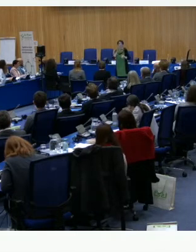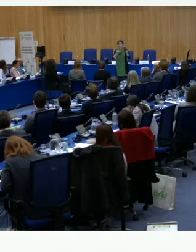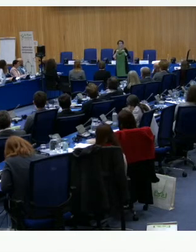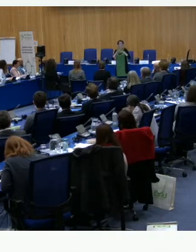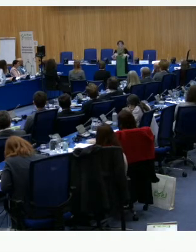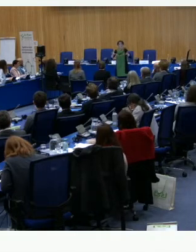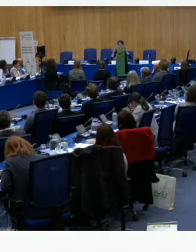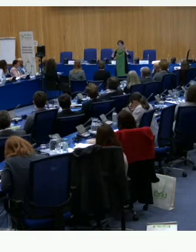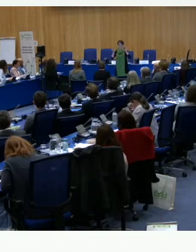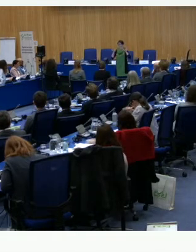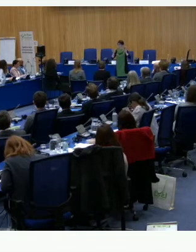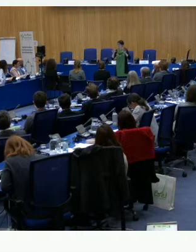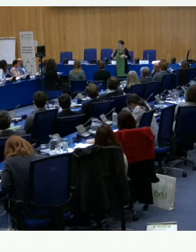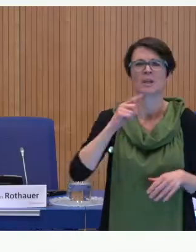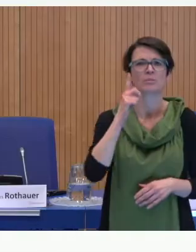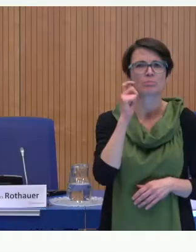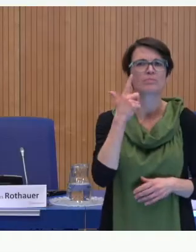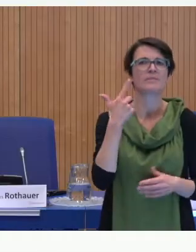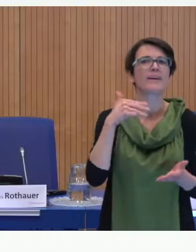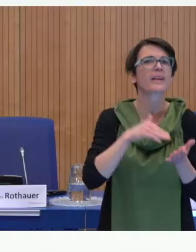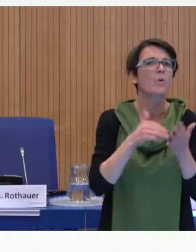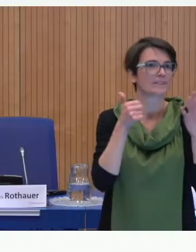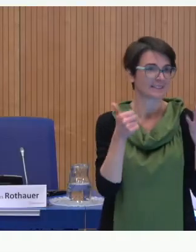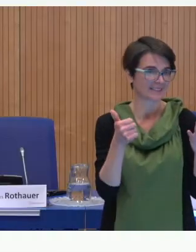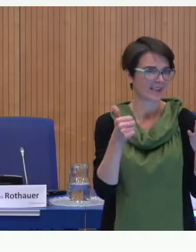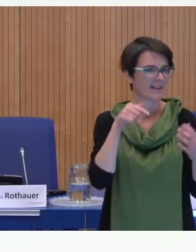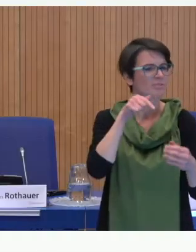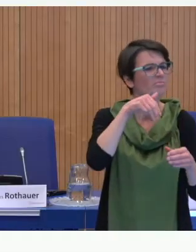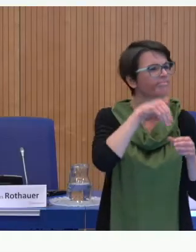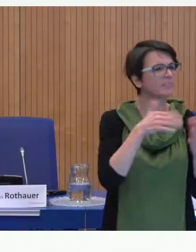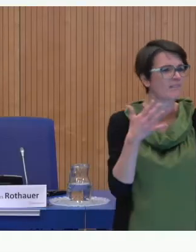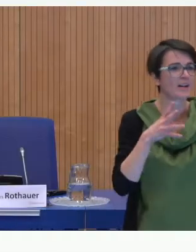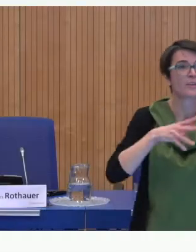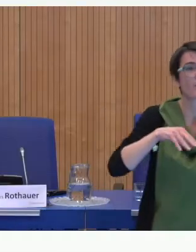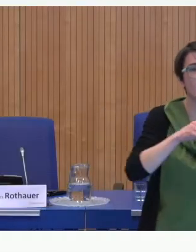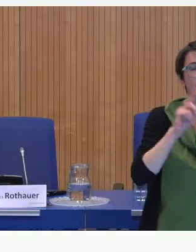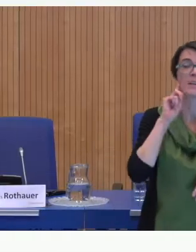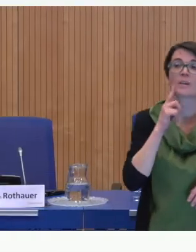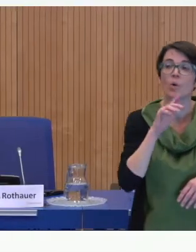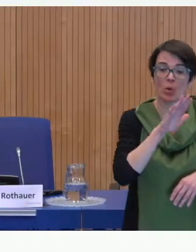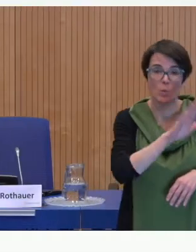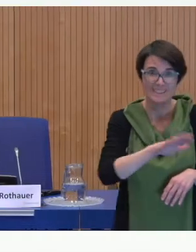in 2006. This is the only association in Austria which offers sign